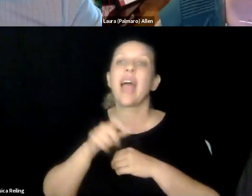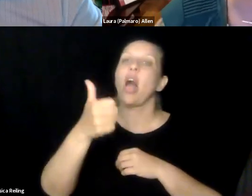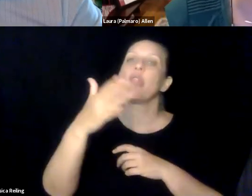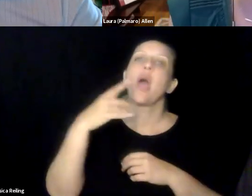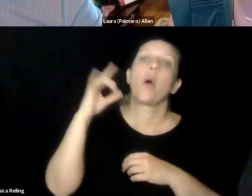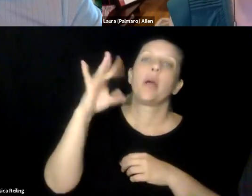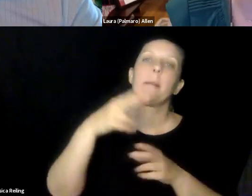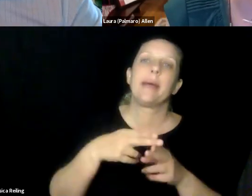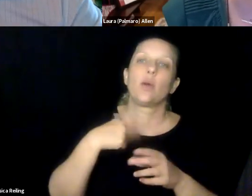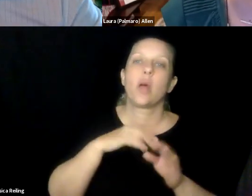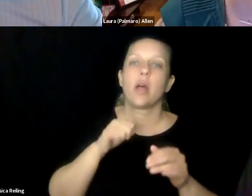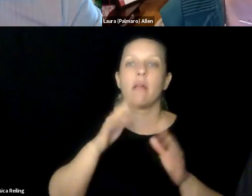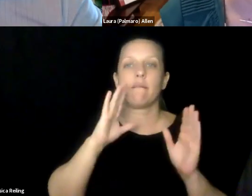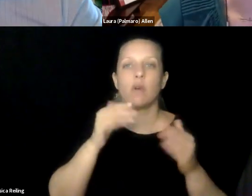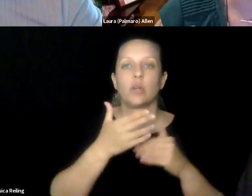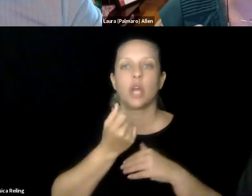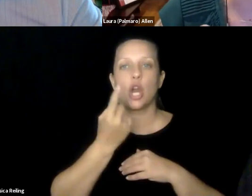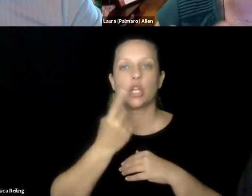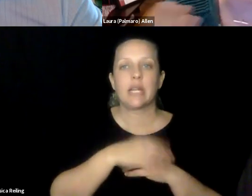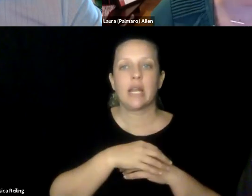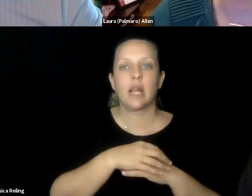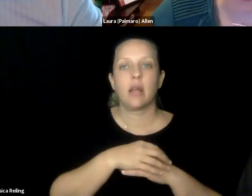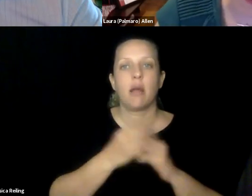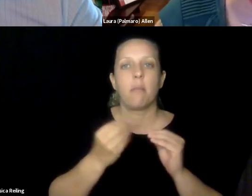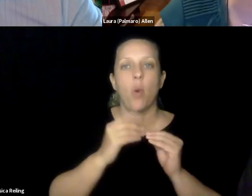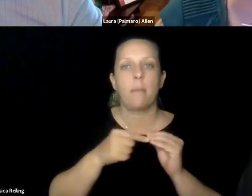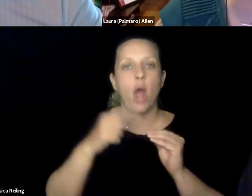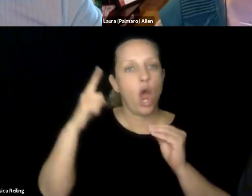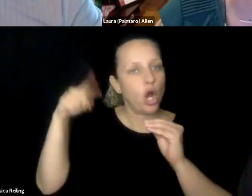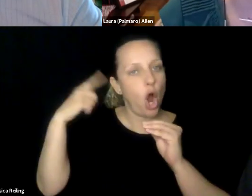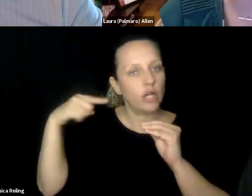about the world around them. The one last thing I'll mention